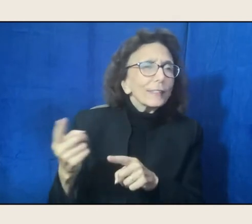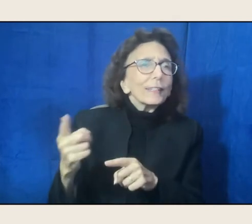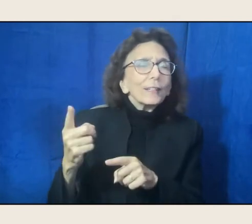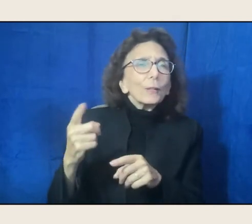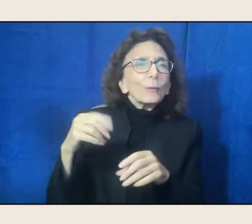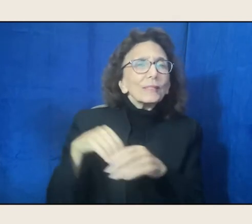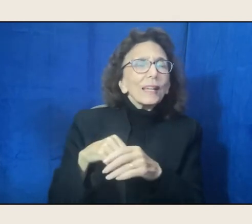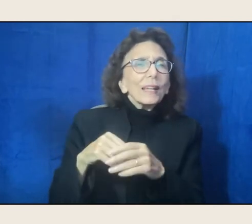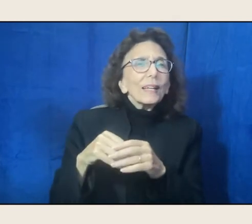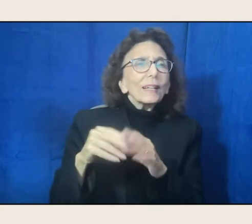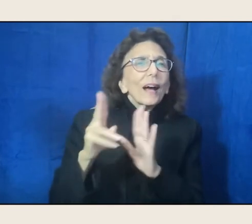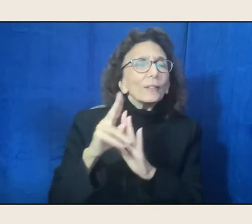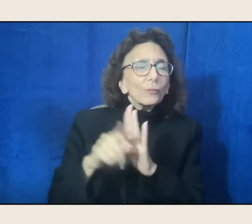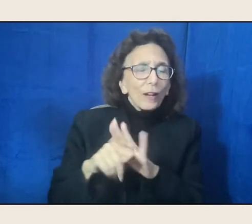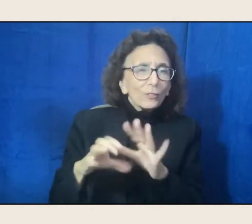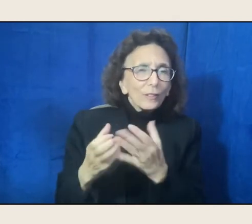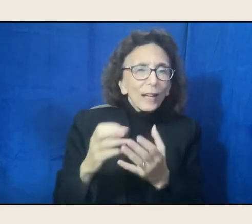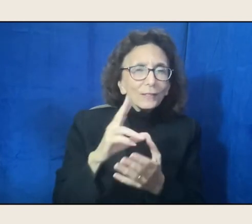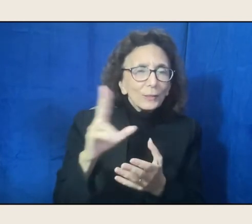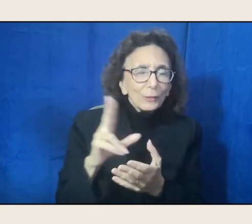at UNM, lives in Alabama.